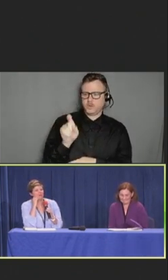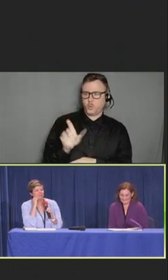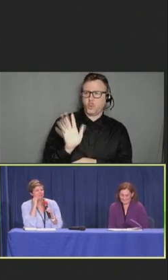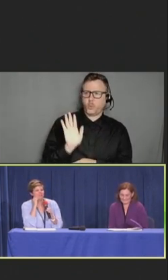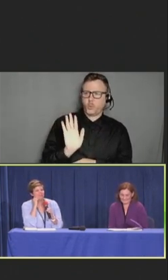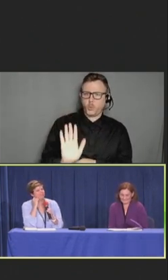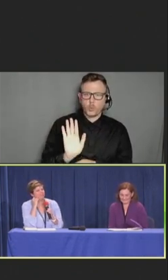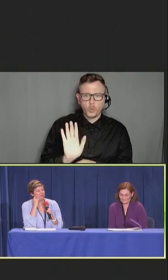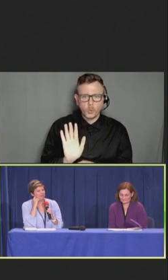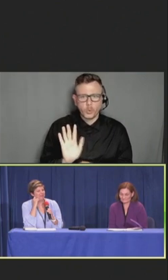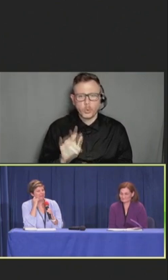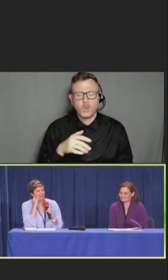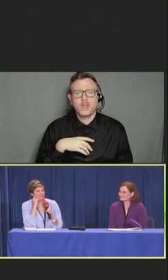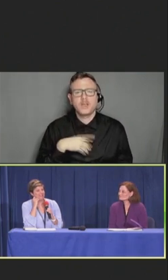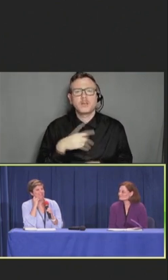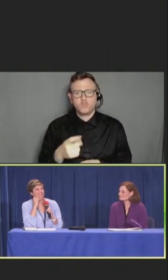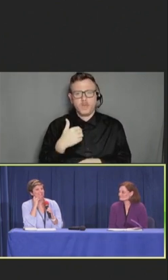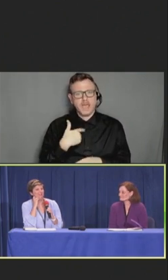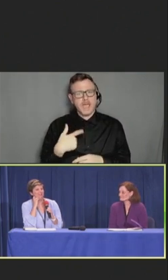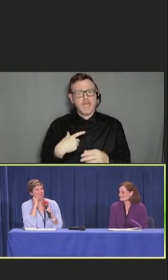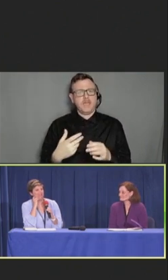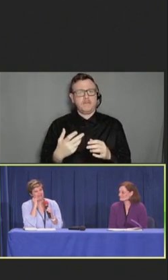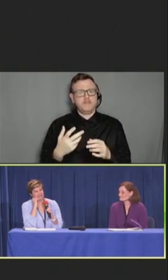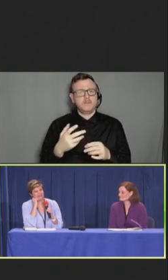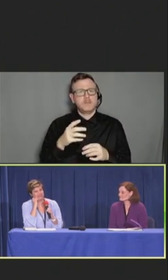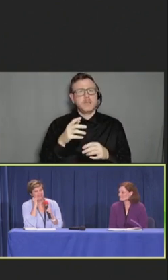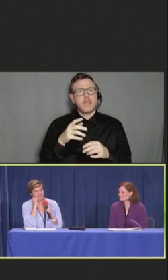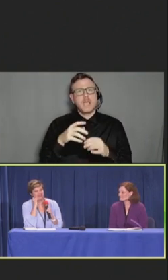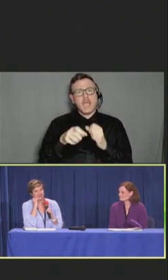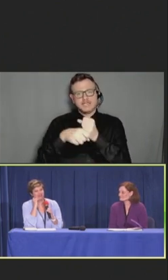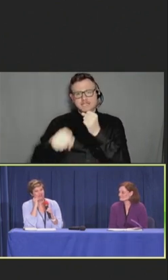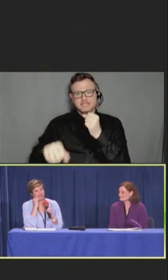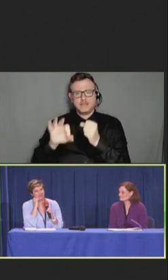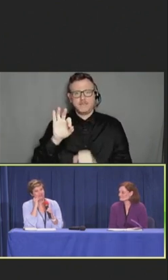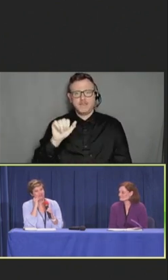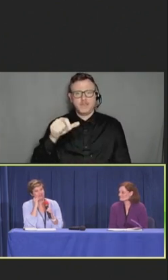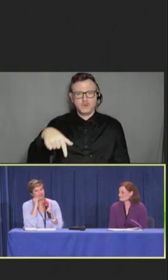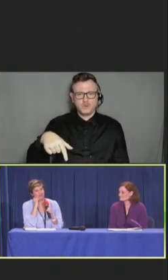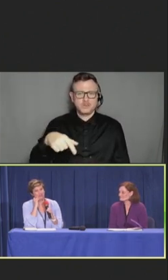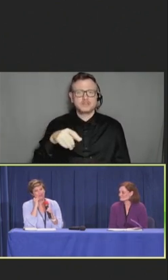As you can imagine, we have extensive FAQs on pandemic unwinding.